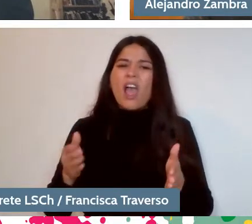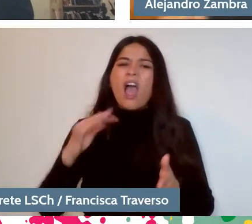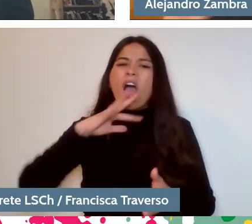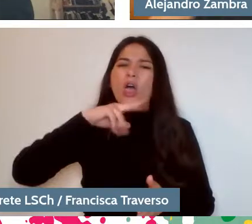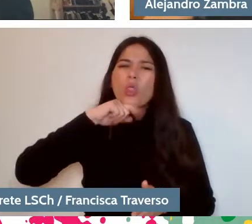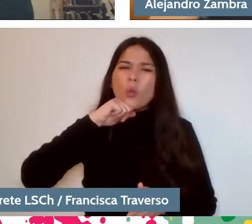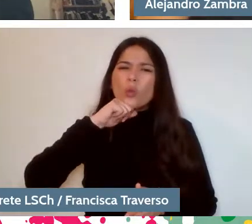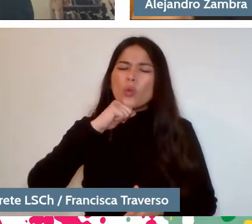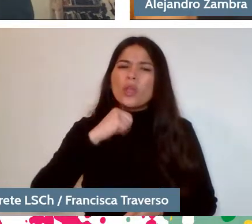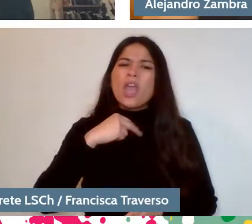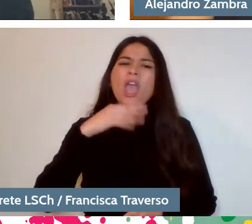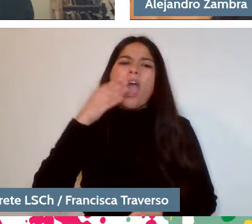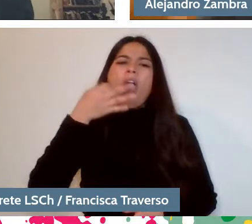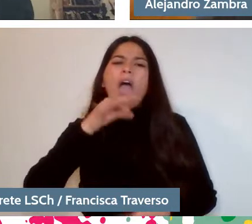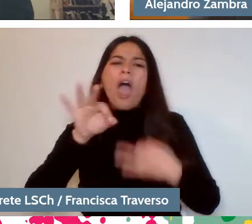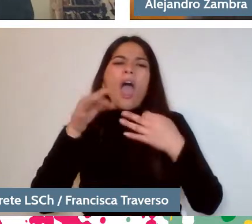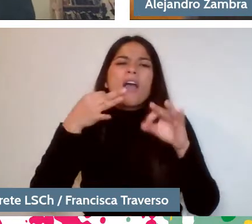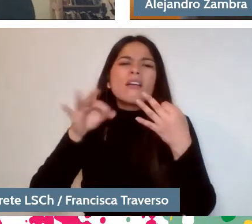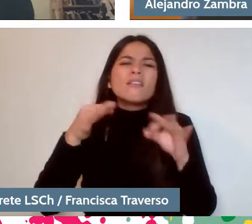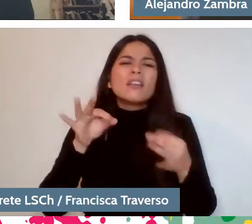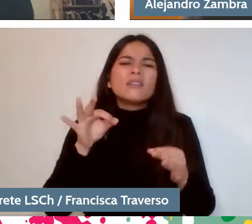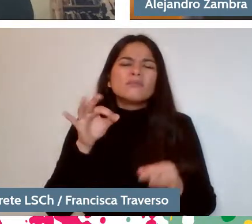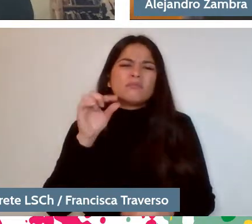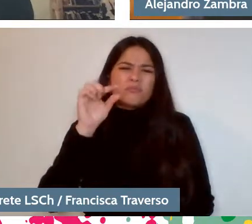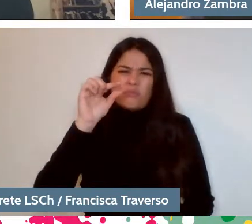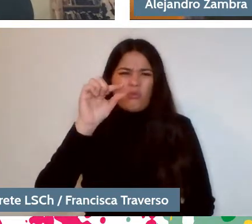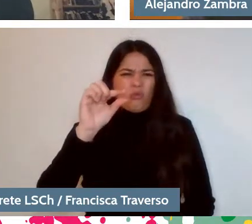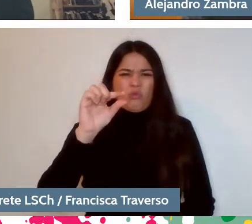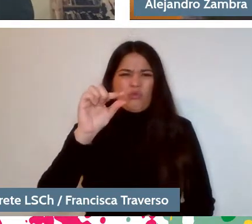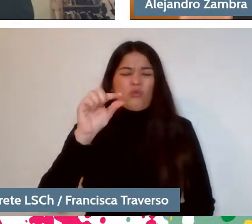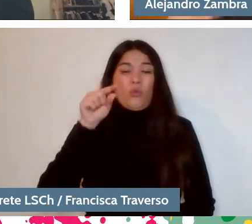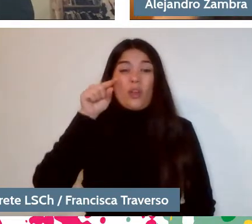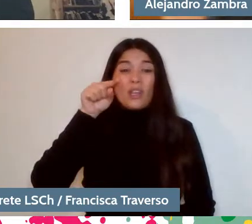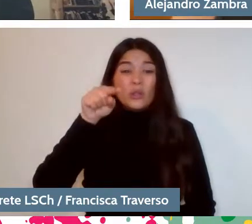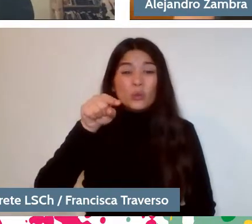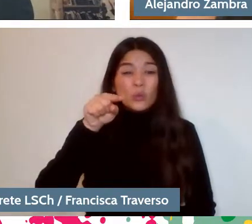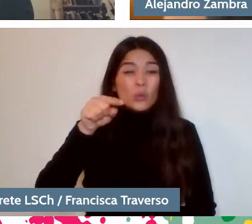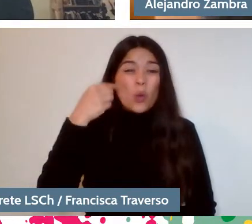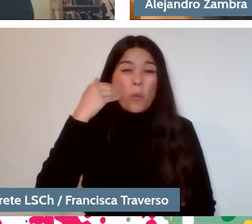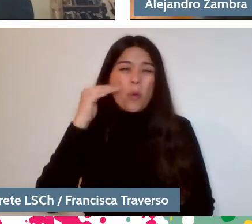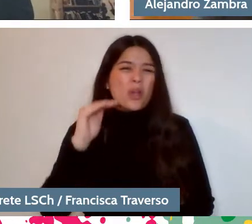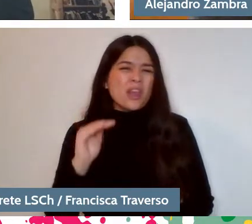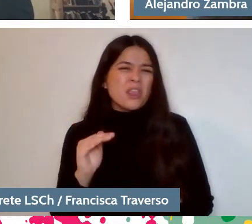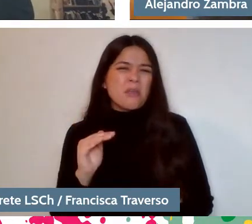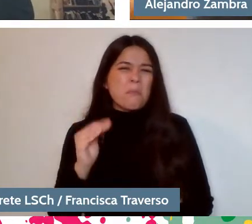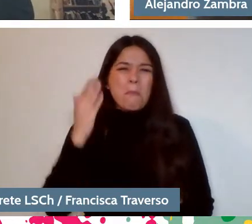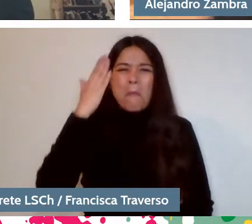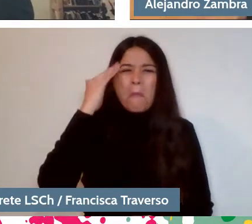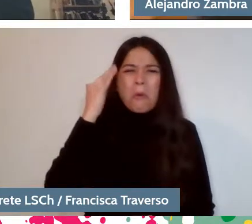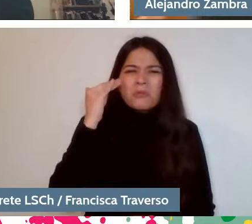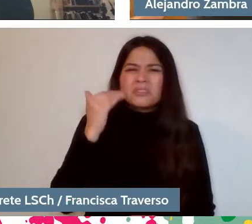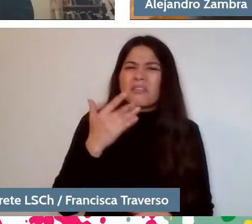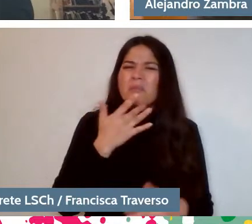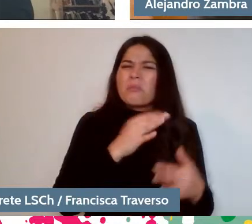and well, you as a child don't have such a clear feeling of why, why are they silent?